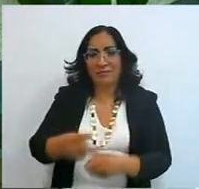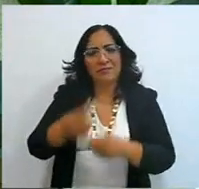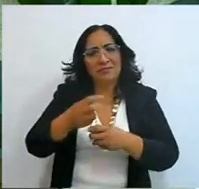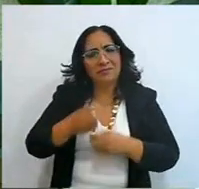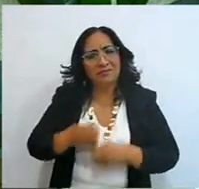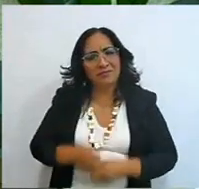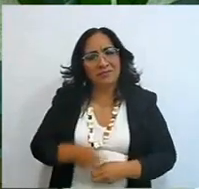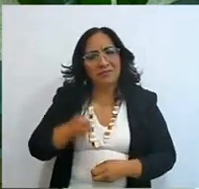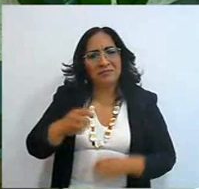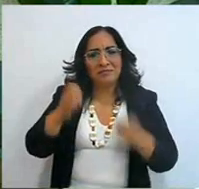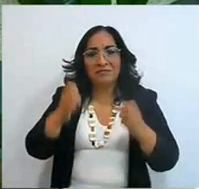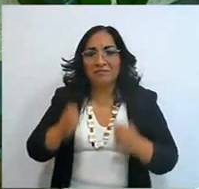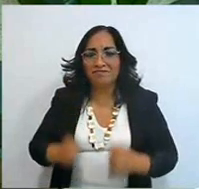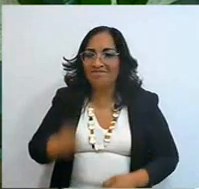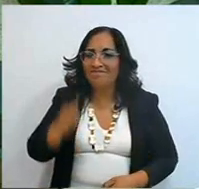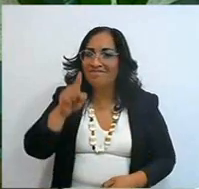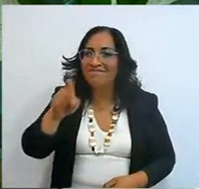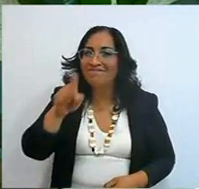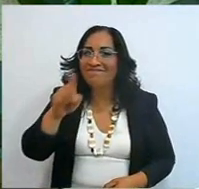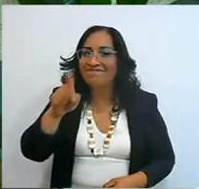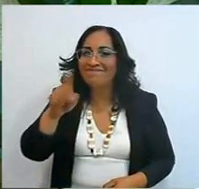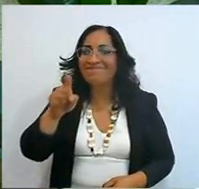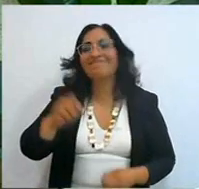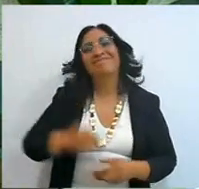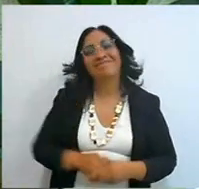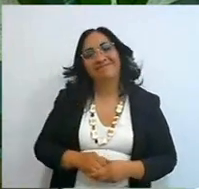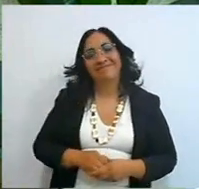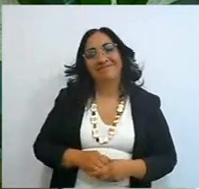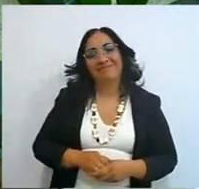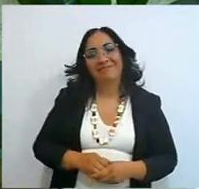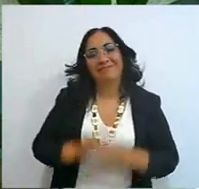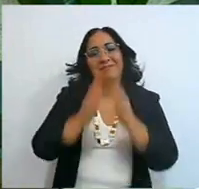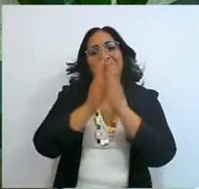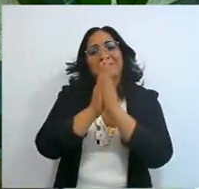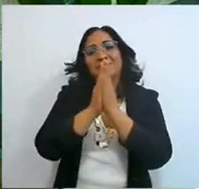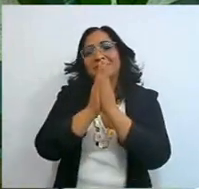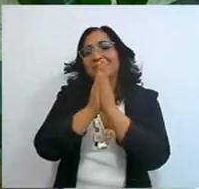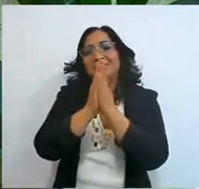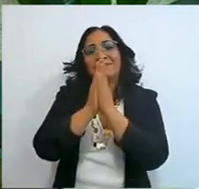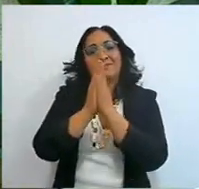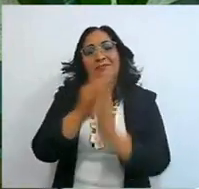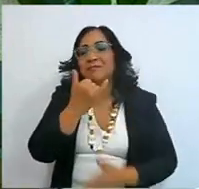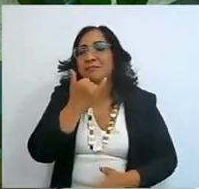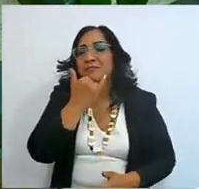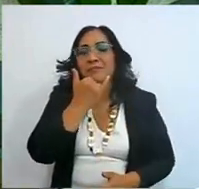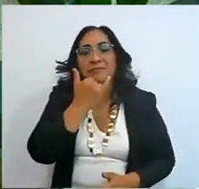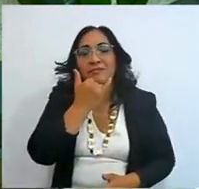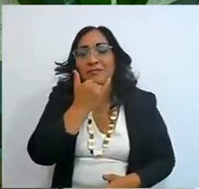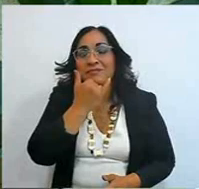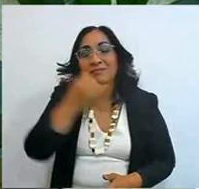so that if you are there, we ask for forgiveness as Araceli said today,